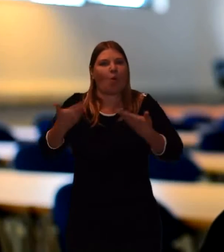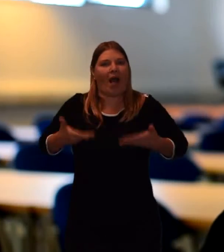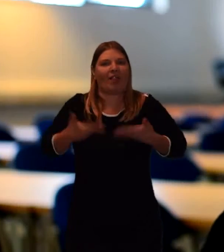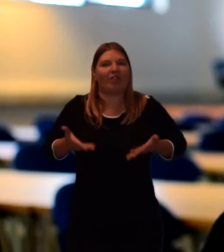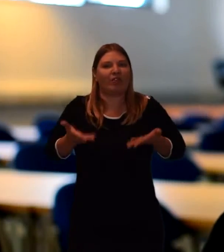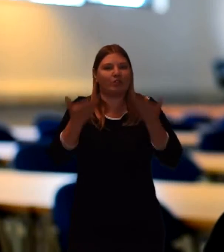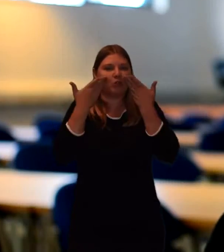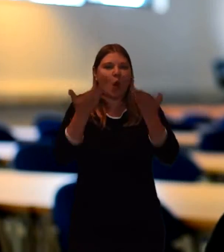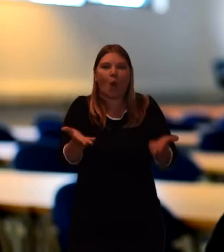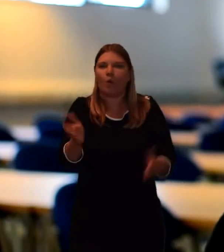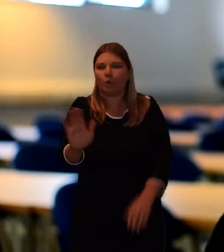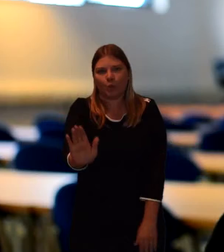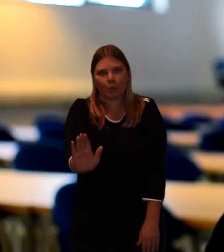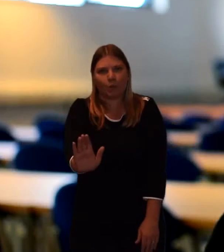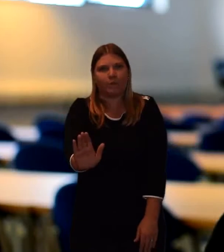or anything to show that person's wealth.